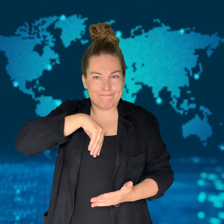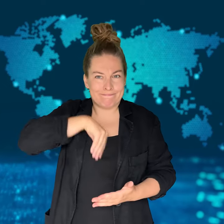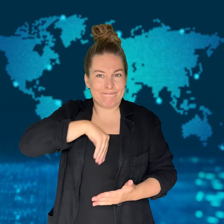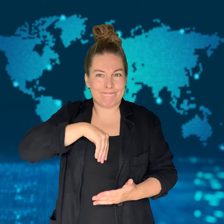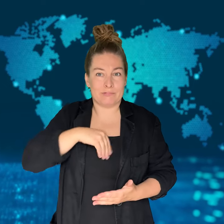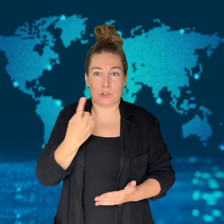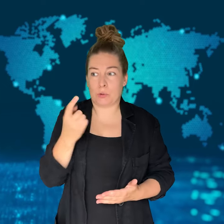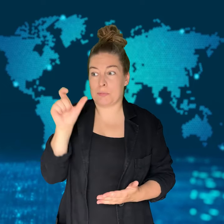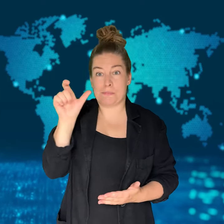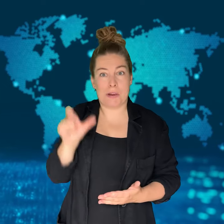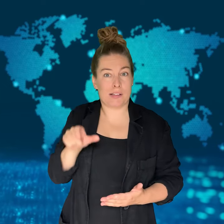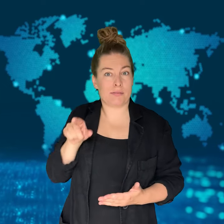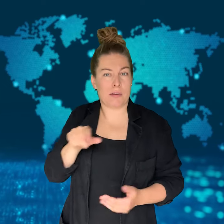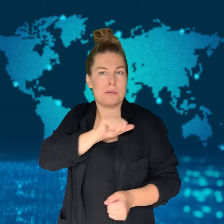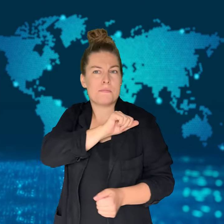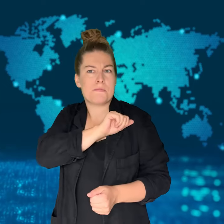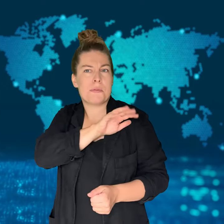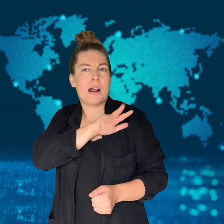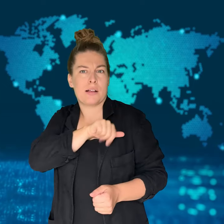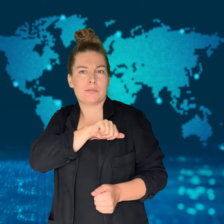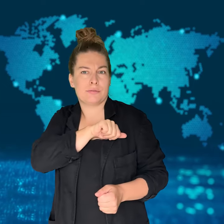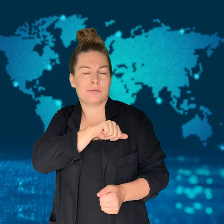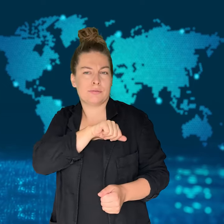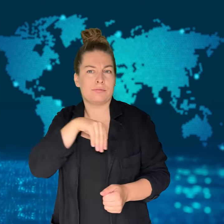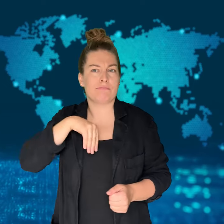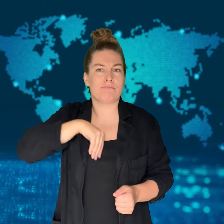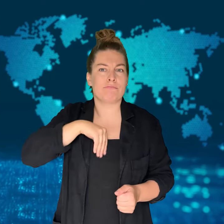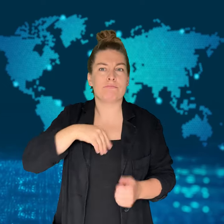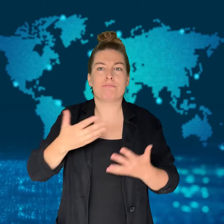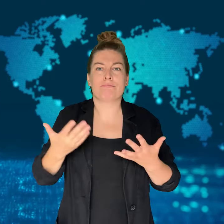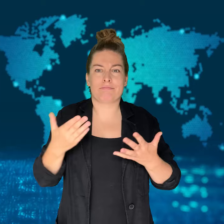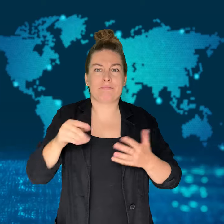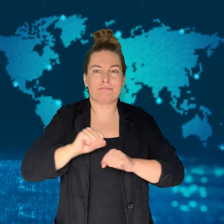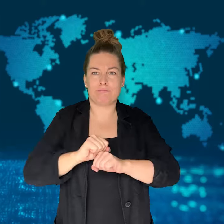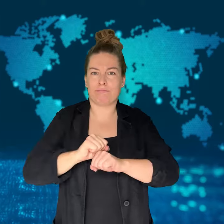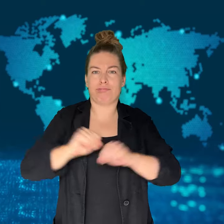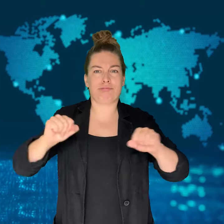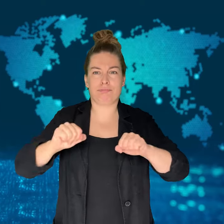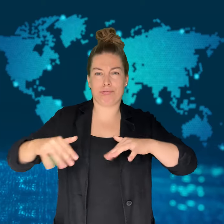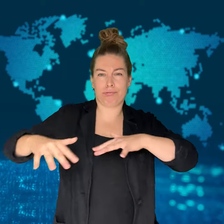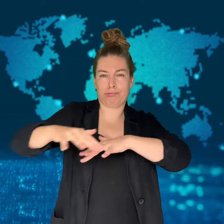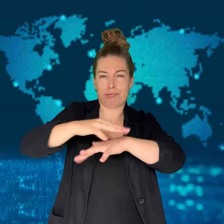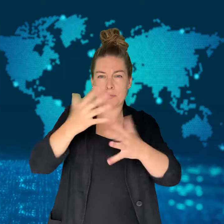there was a suicide attack in Tel Aviv late Sunday.